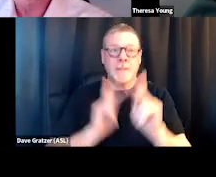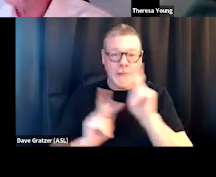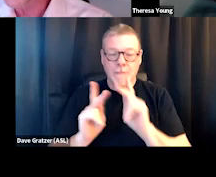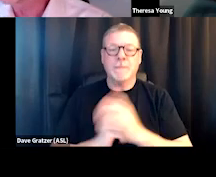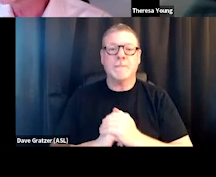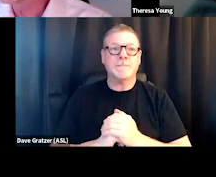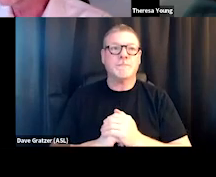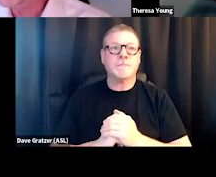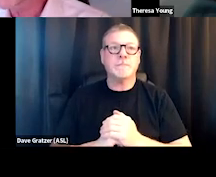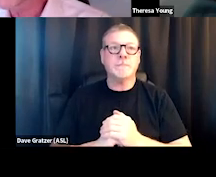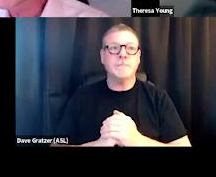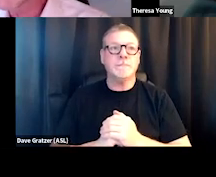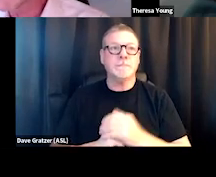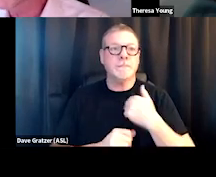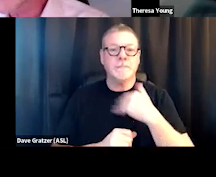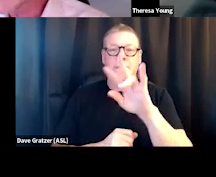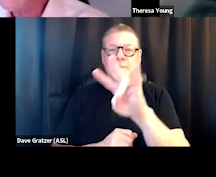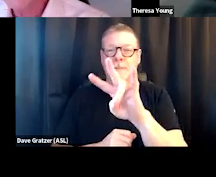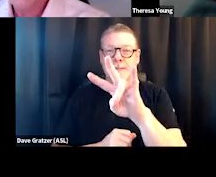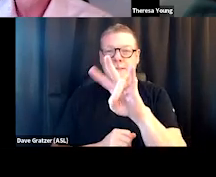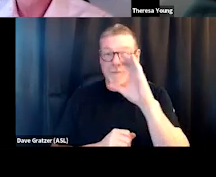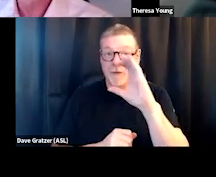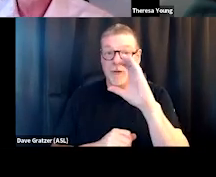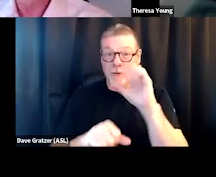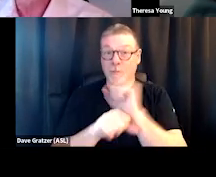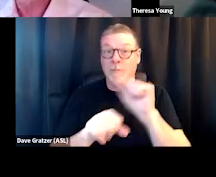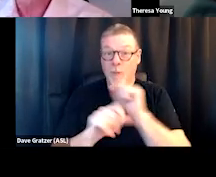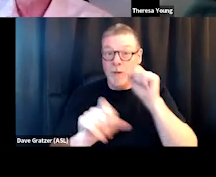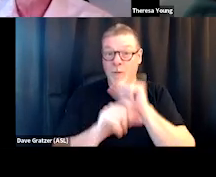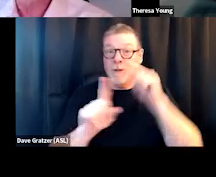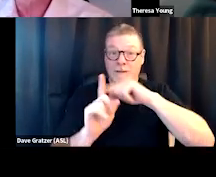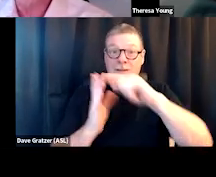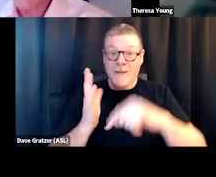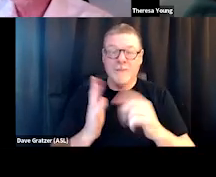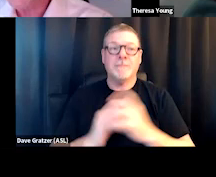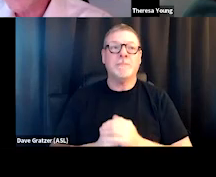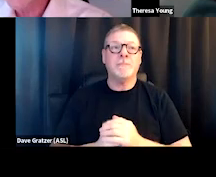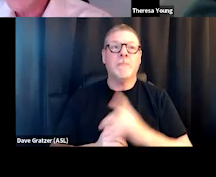You know, we have 700 employees. So there were things that were,